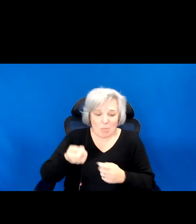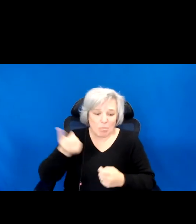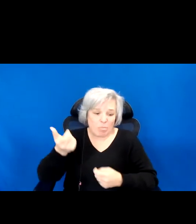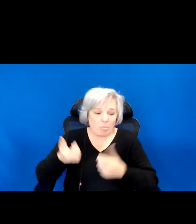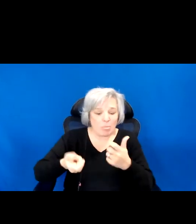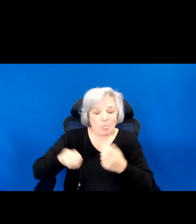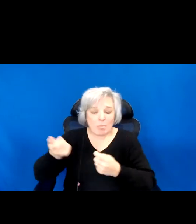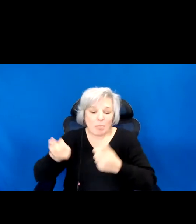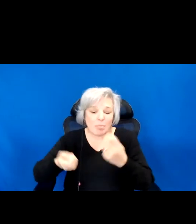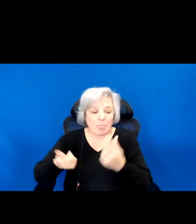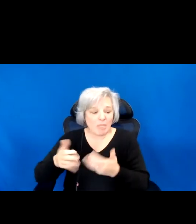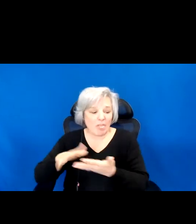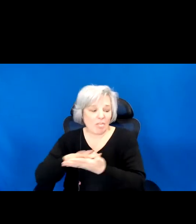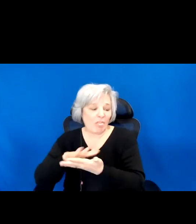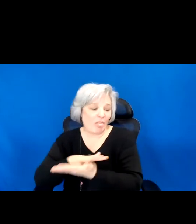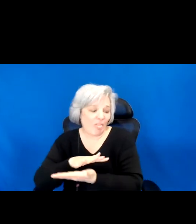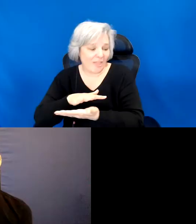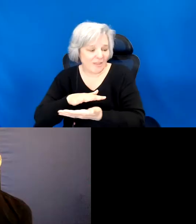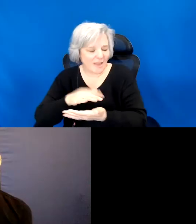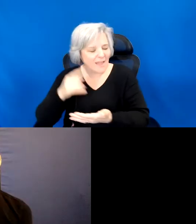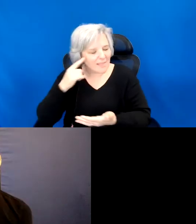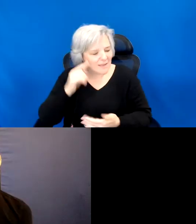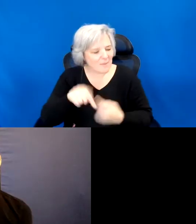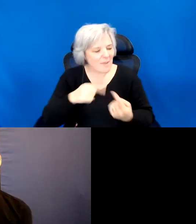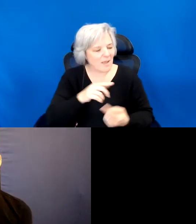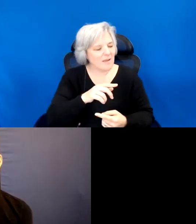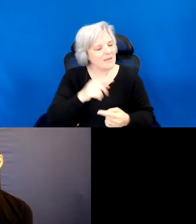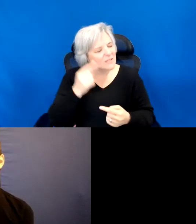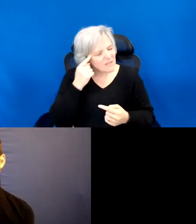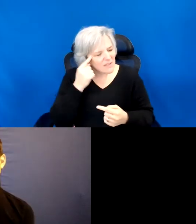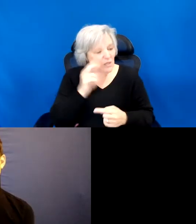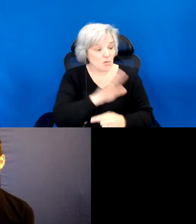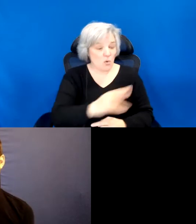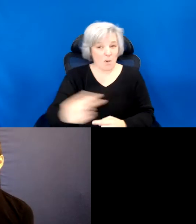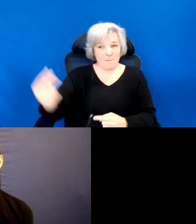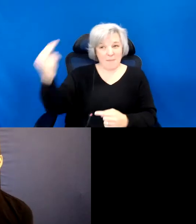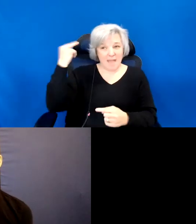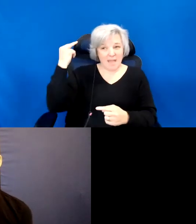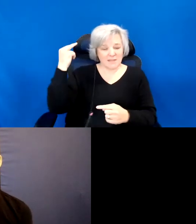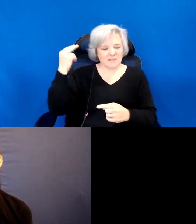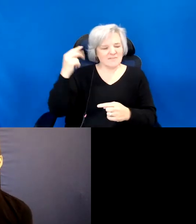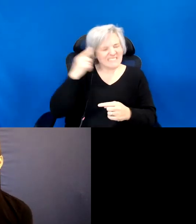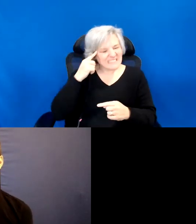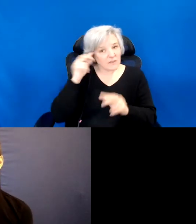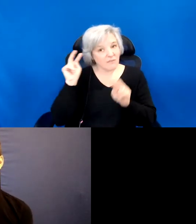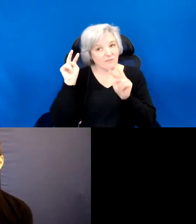Think of what you will choose from the past in pursuit of a future we might yet survive.